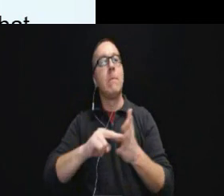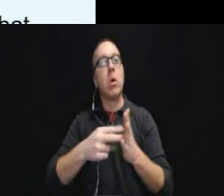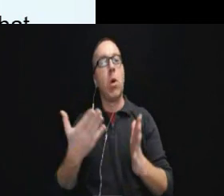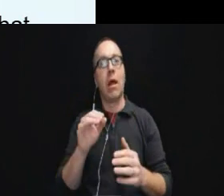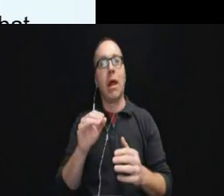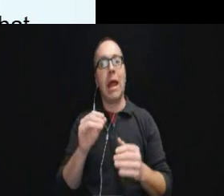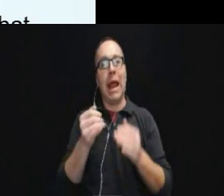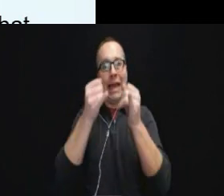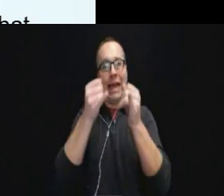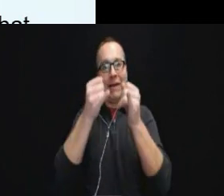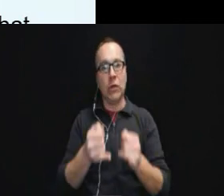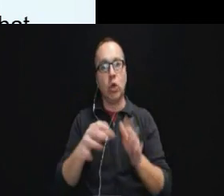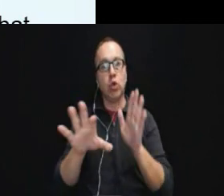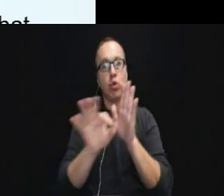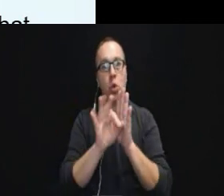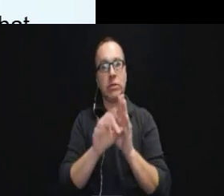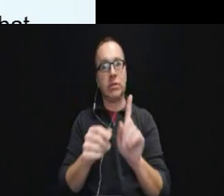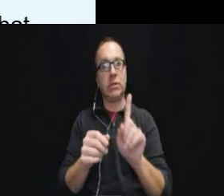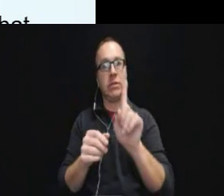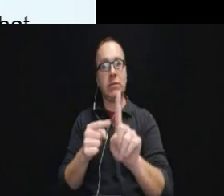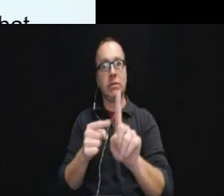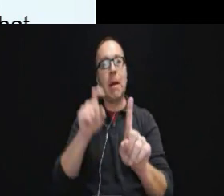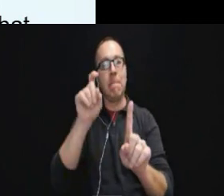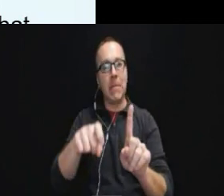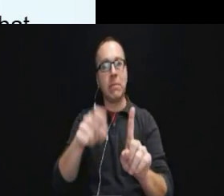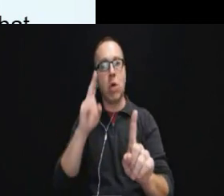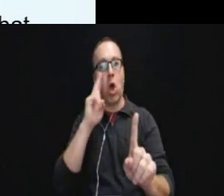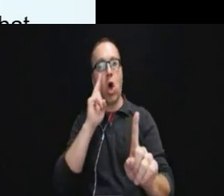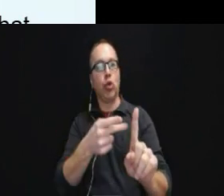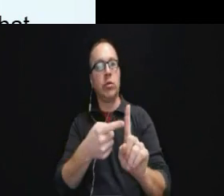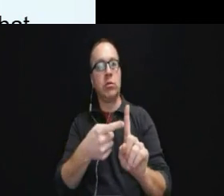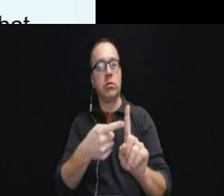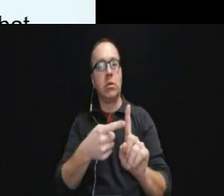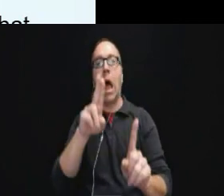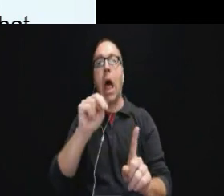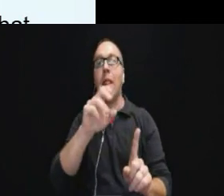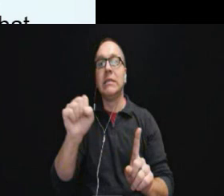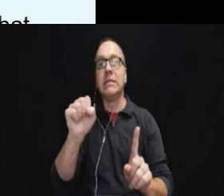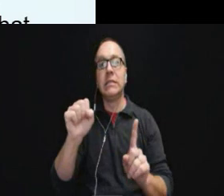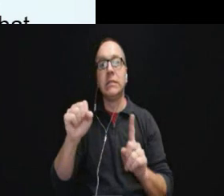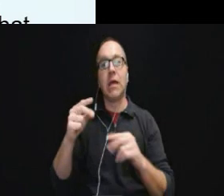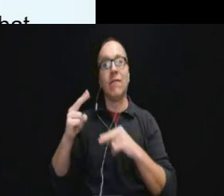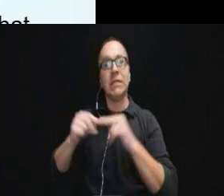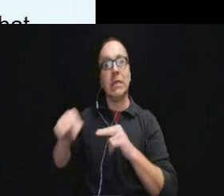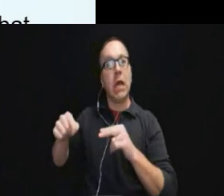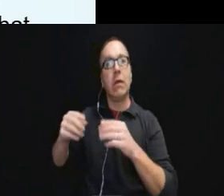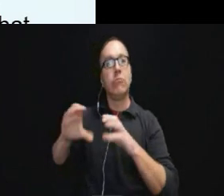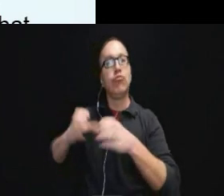individual's choice has to be honored and lastly can demonstrate that another equally